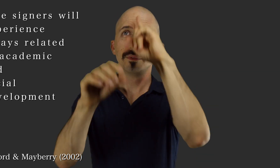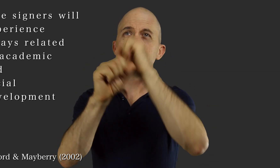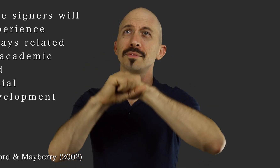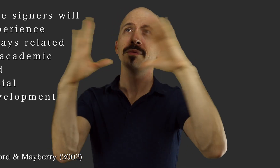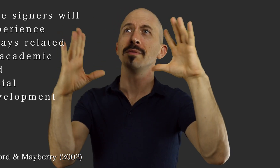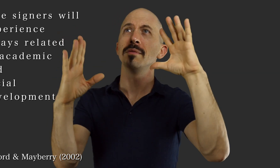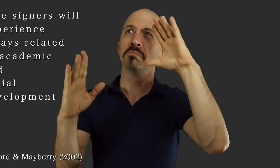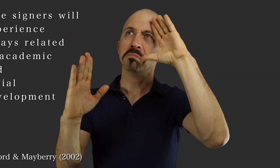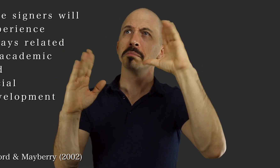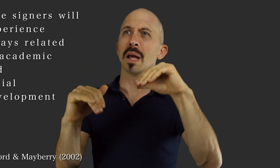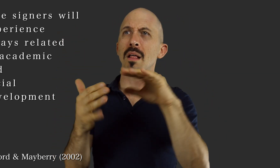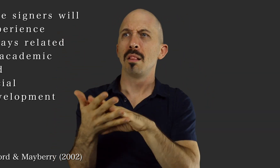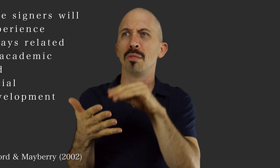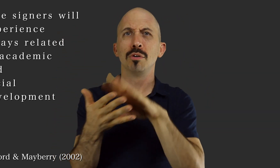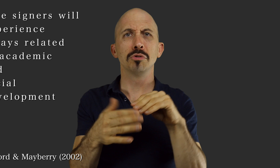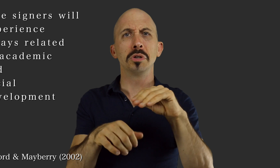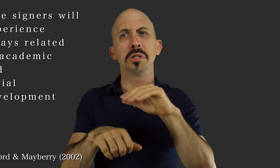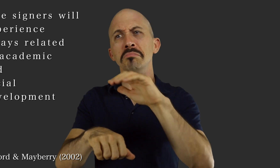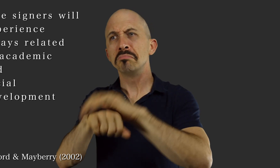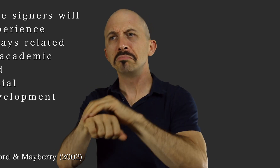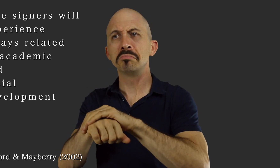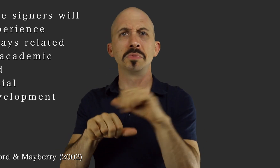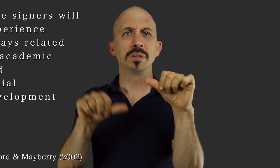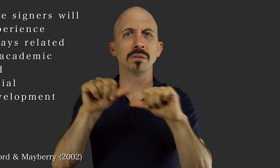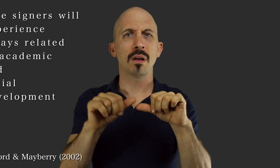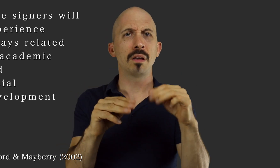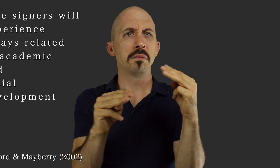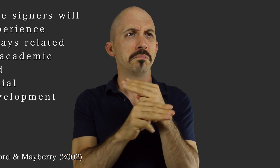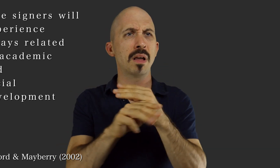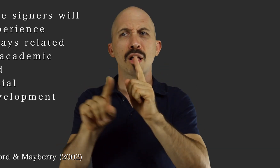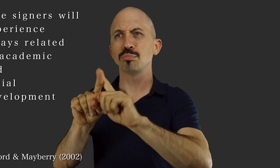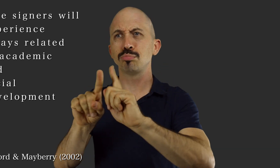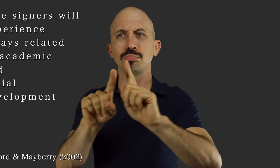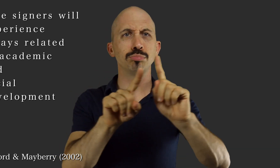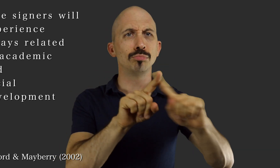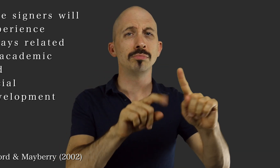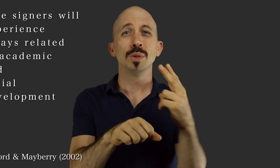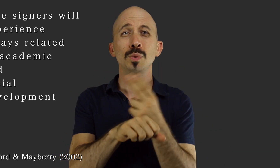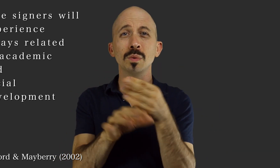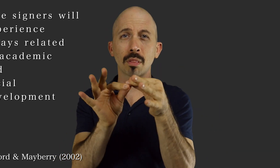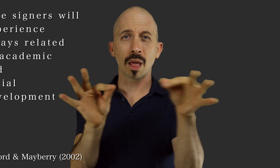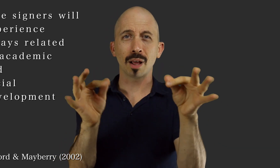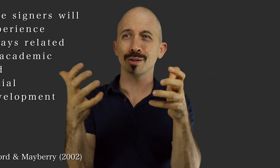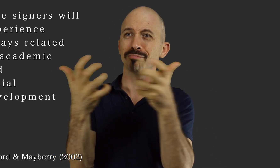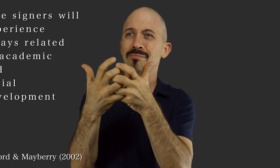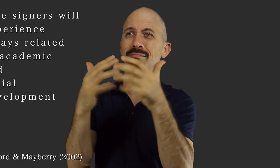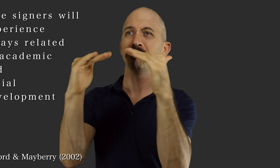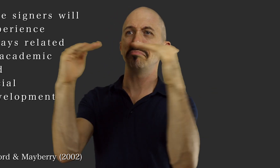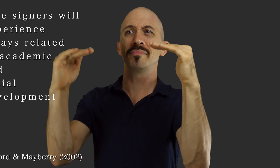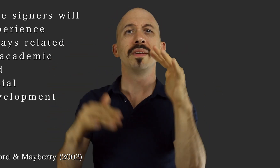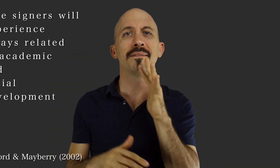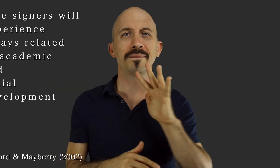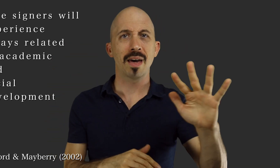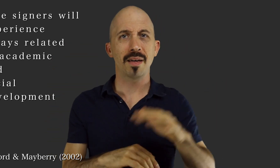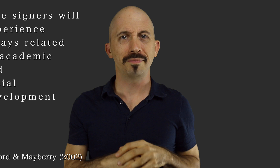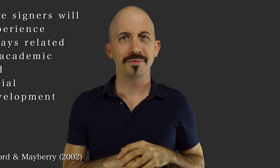They typically are expected to learn English, science, math and different subjects using language that is typical of a 5 year old.